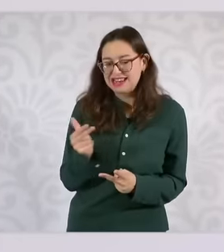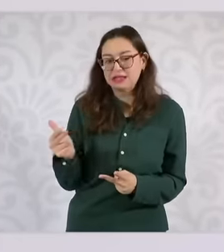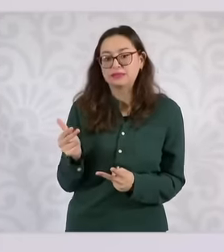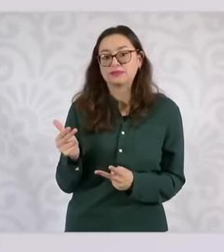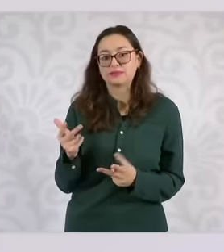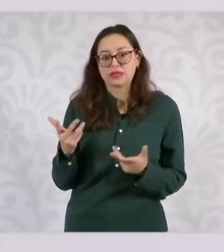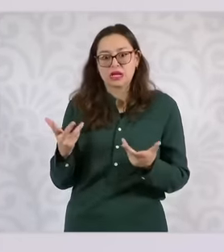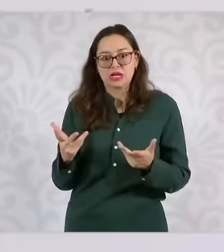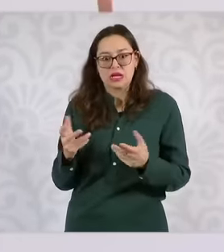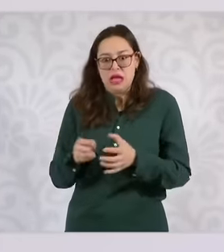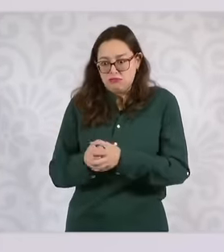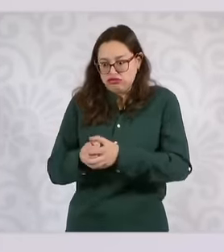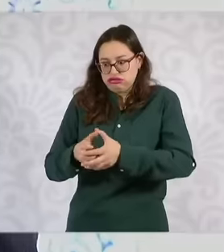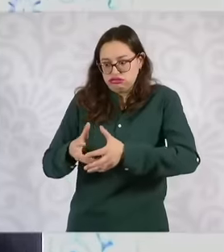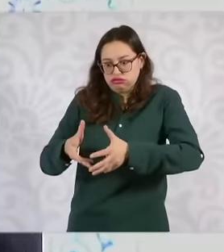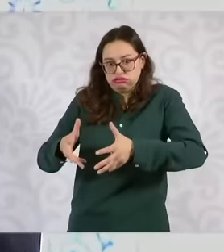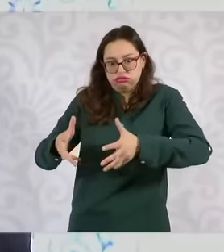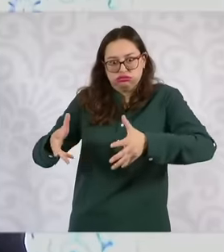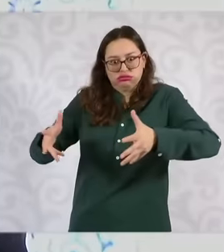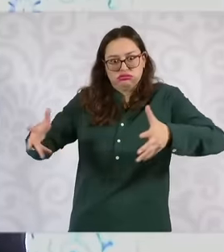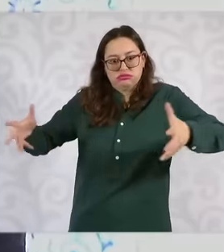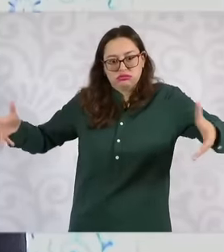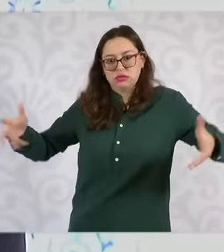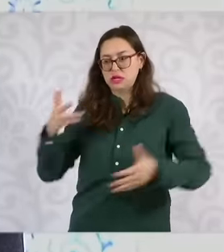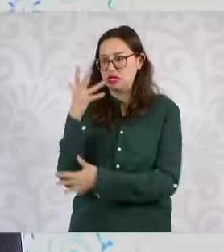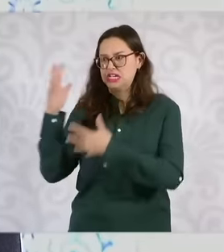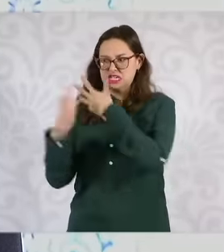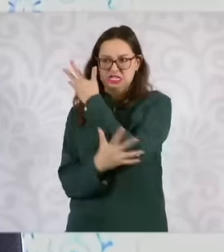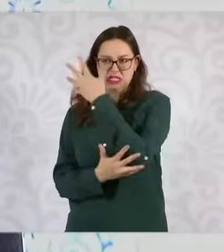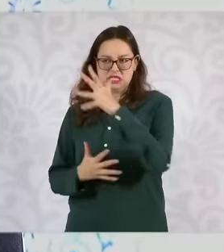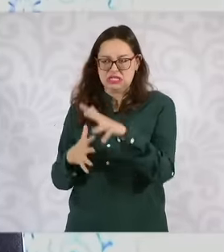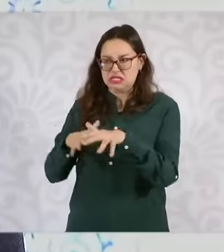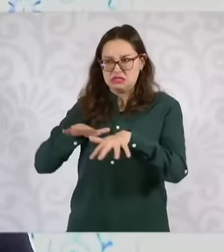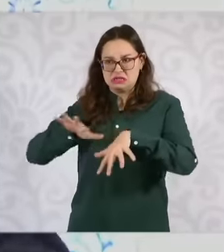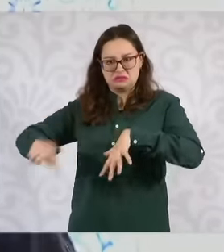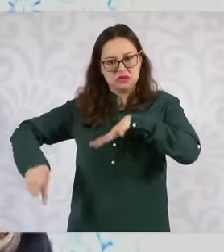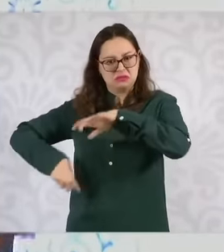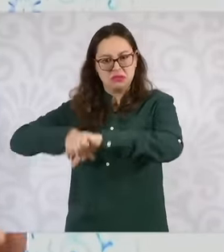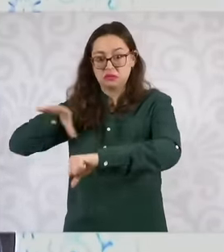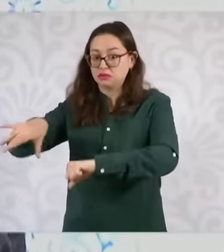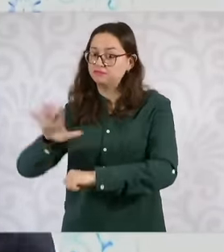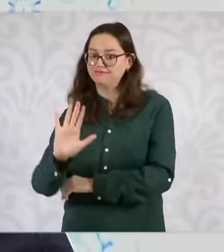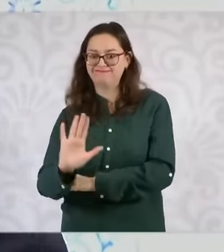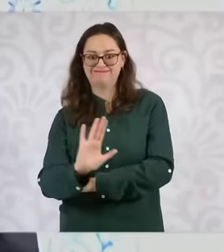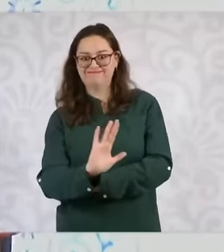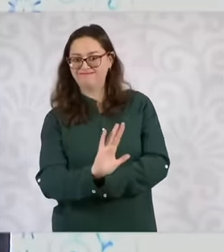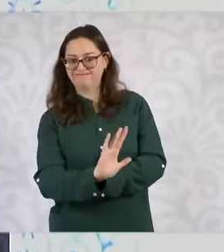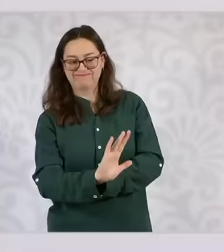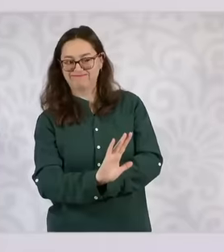because it does not begin to grow on the jungle but rather that both the Archaeological Zone and the area, the protected areas and the natural reserves themselves, are protected